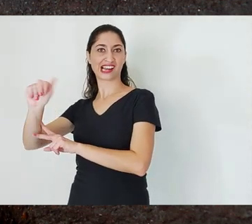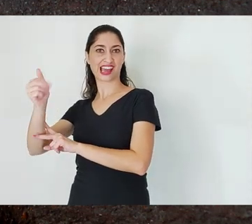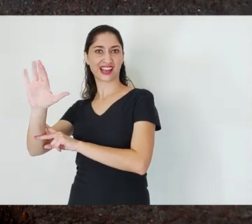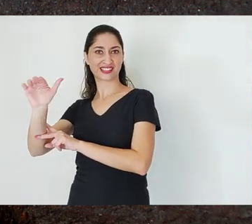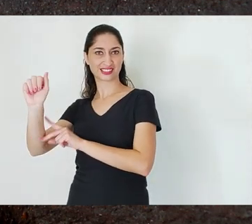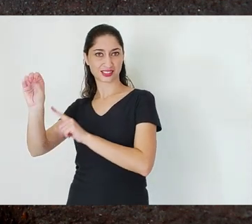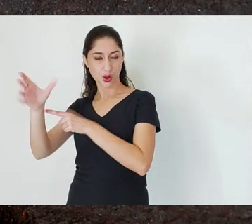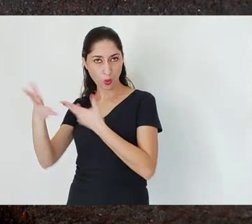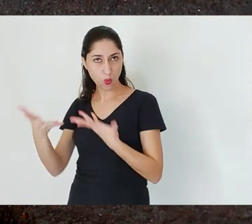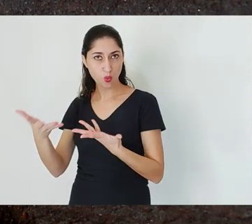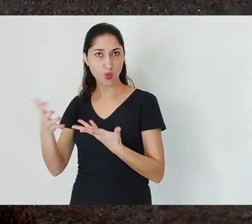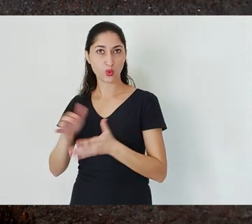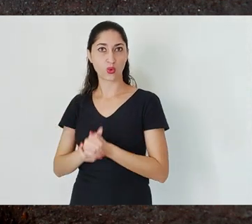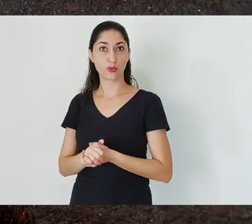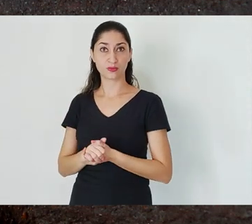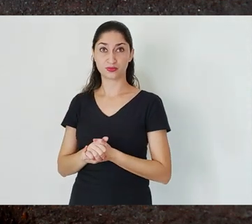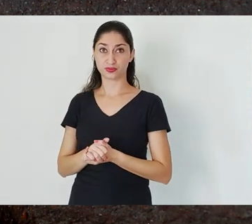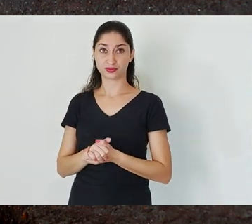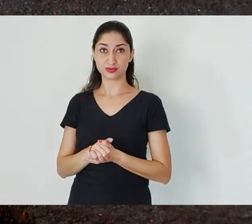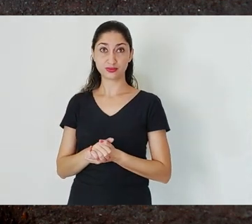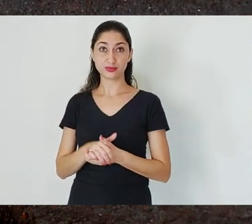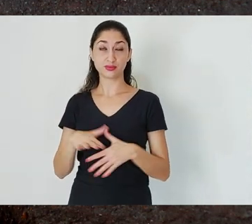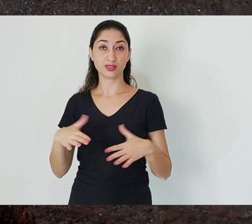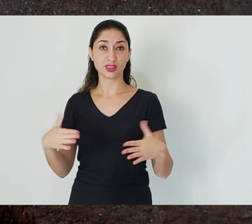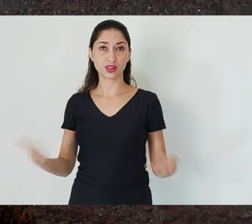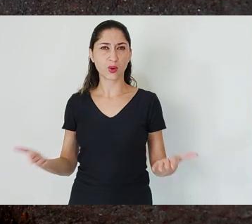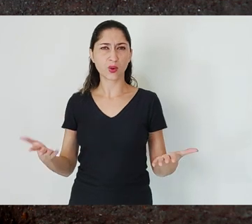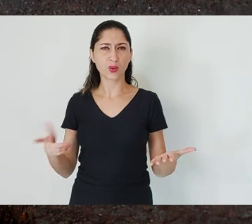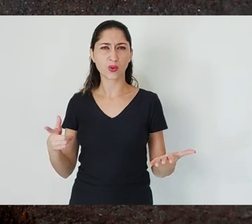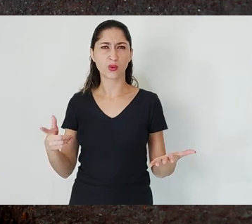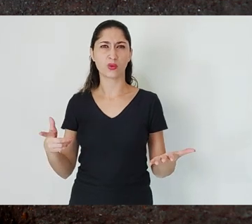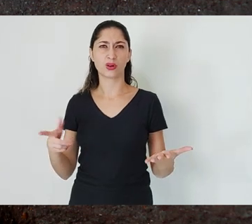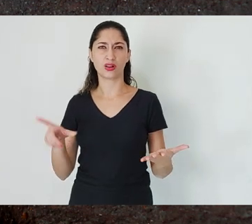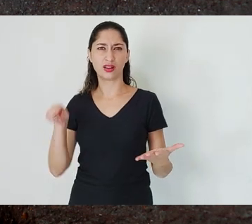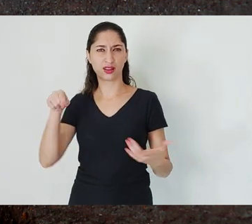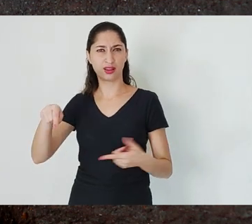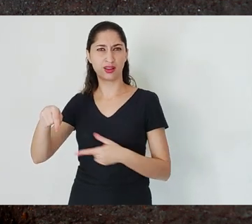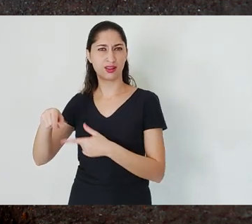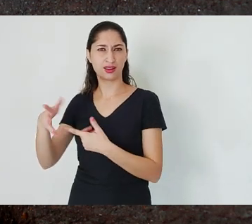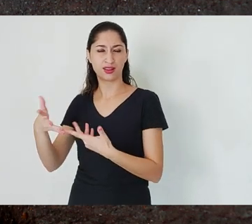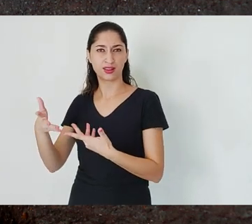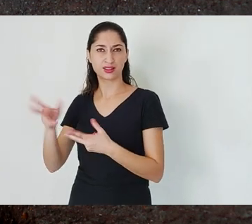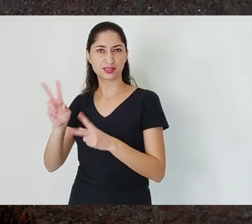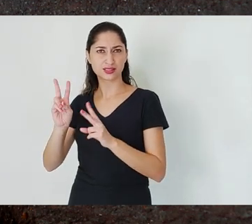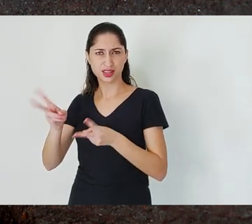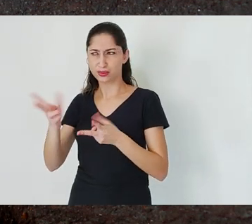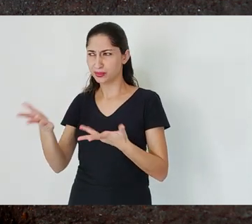Other economic sectors are even being harmed by this choice by the State for mining and this has never been